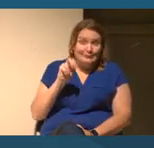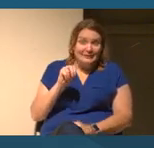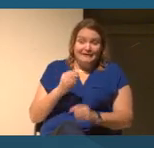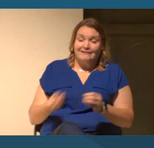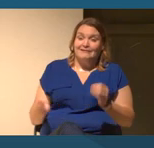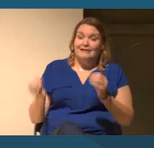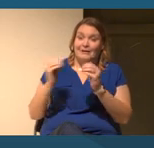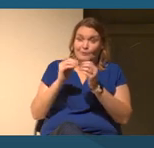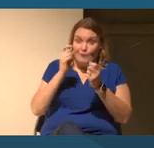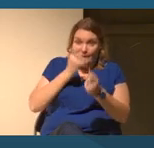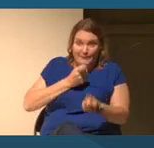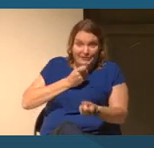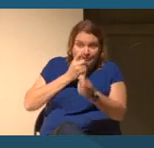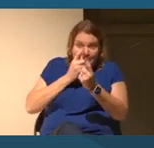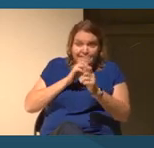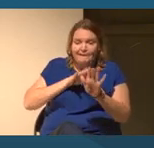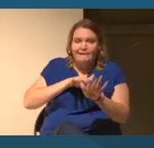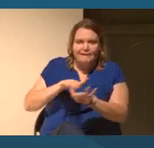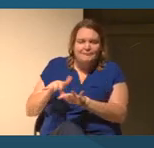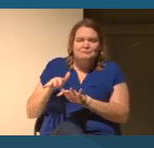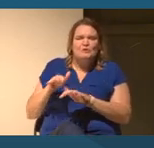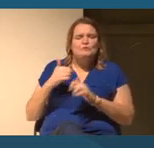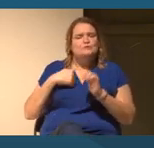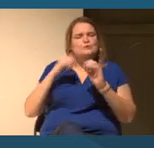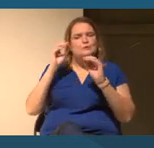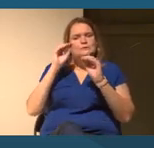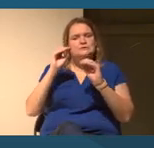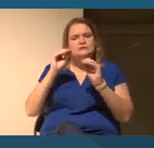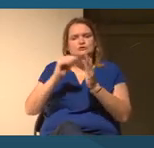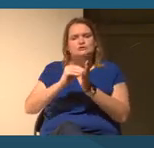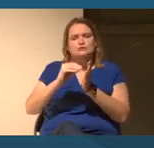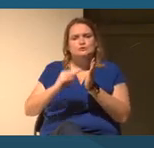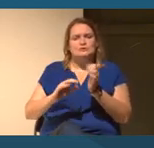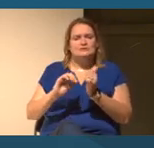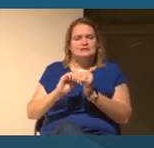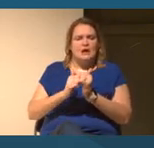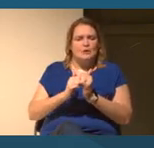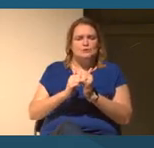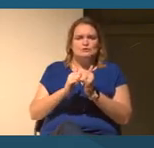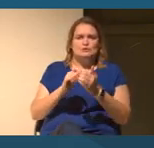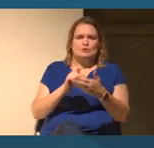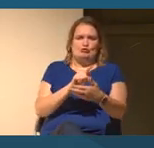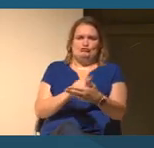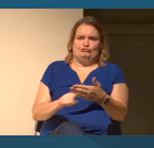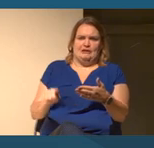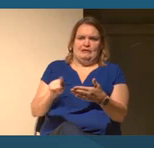So I think, yeah, like teaching students how to critically analyze information and even